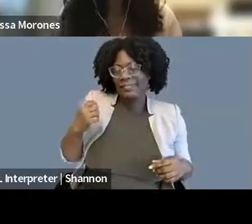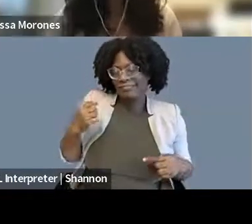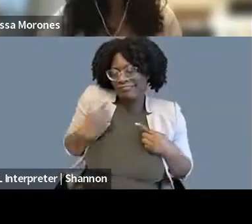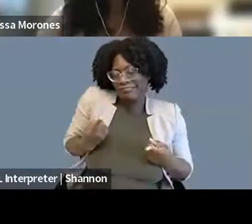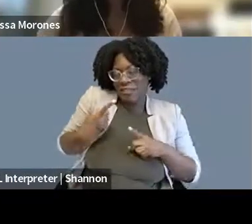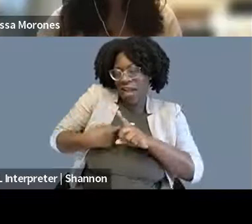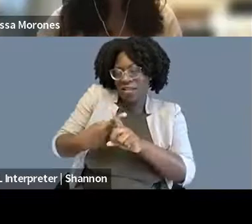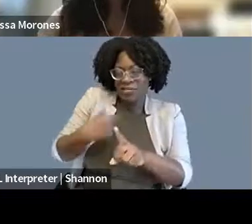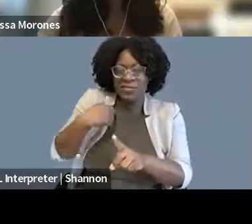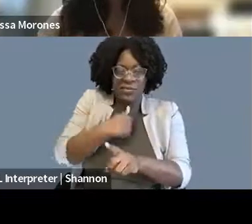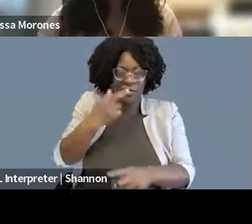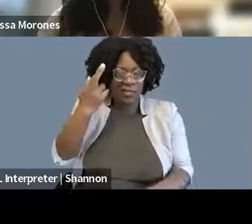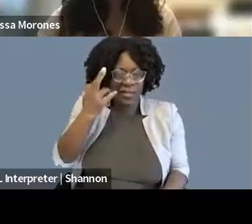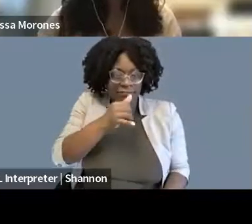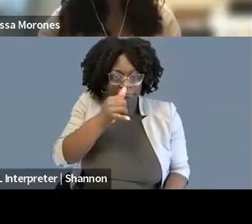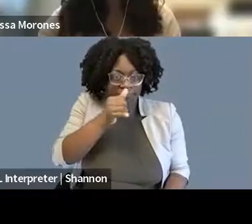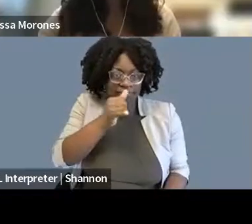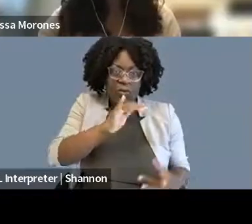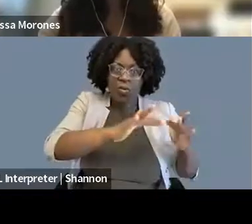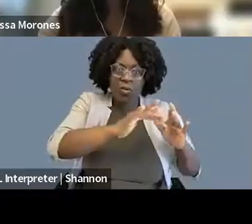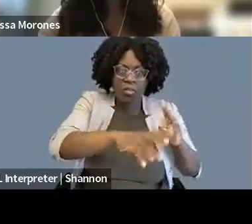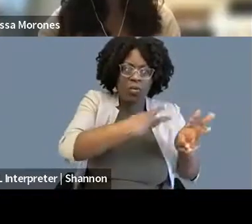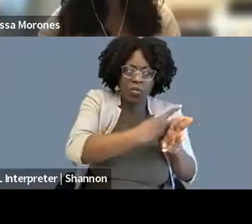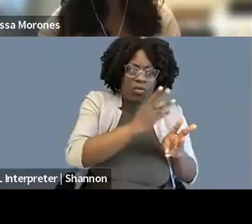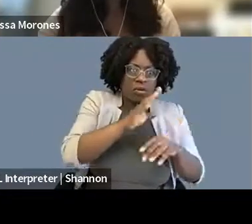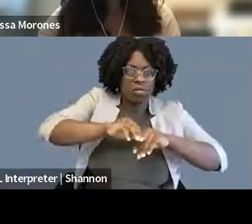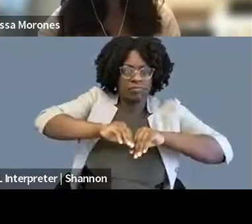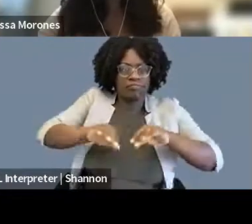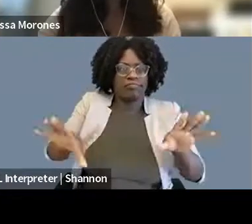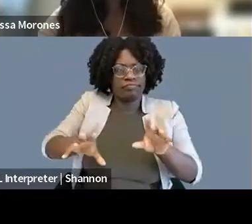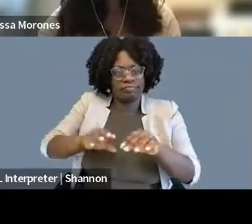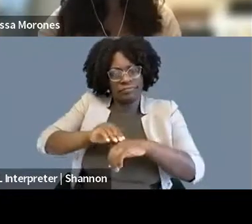And I think that it's really the frontier for our free speech discussions.